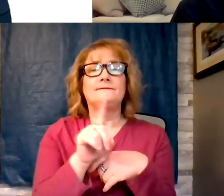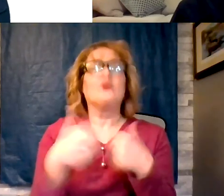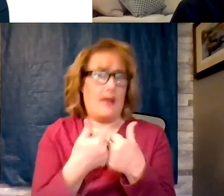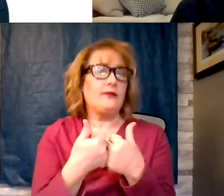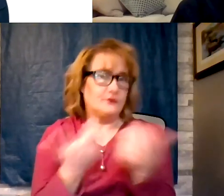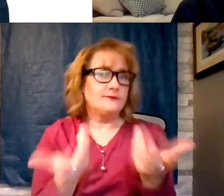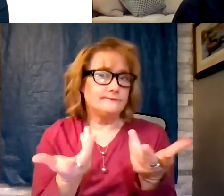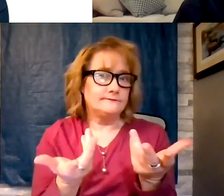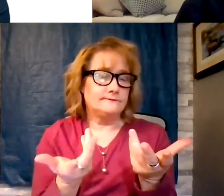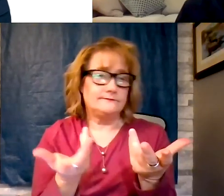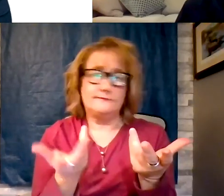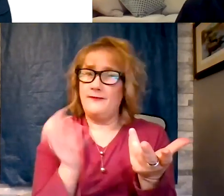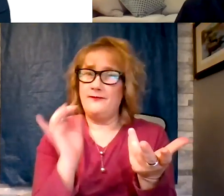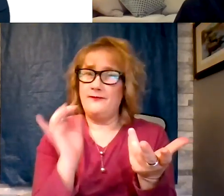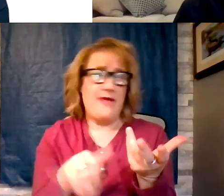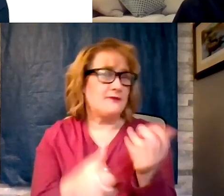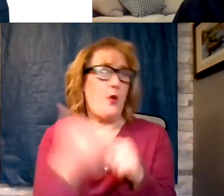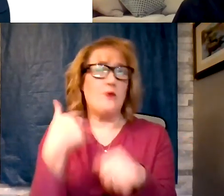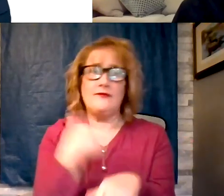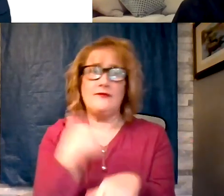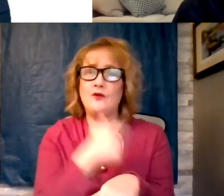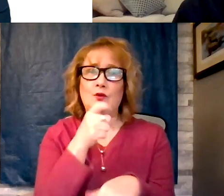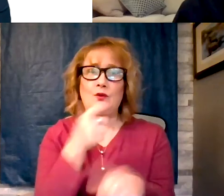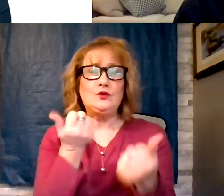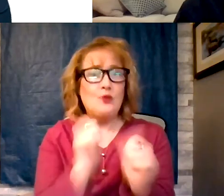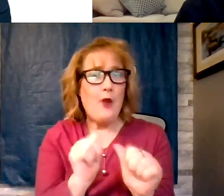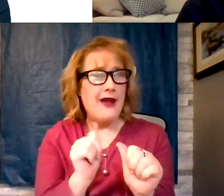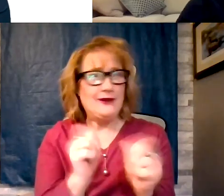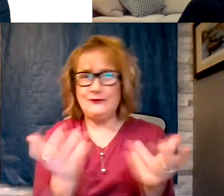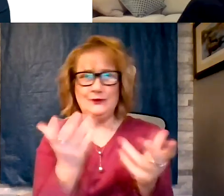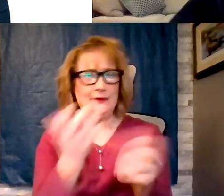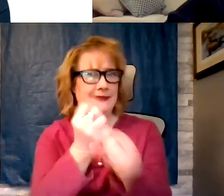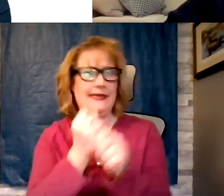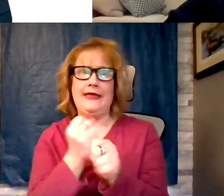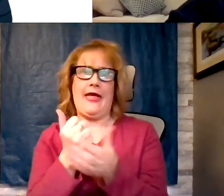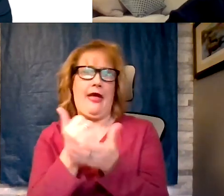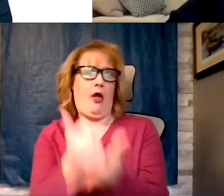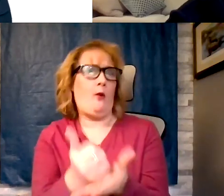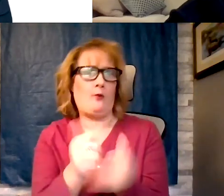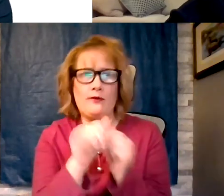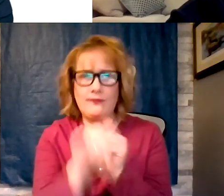trying to get healthier in our town around here, we are right outside of little rock. This is